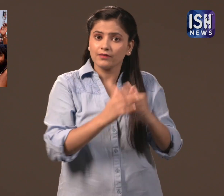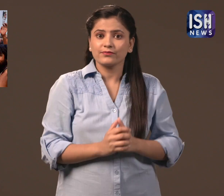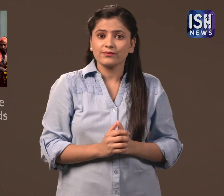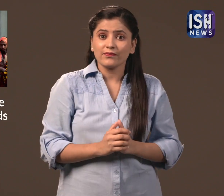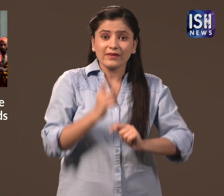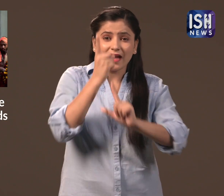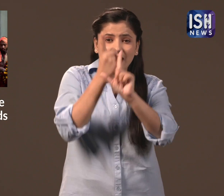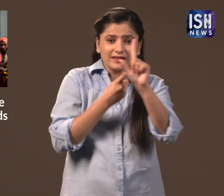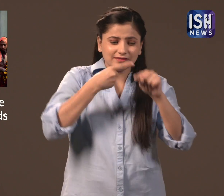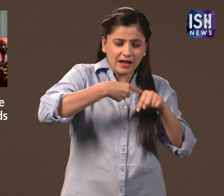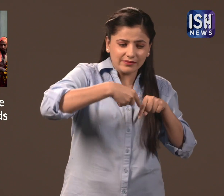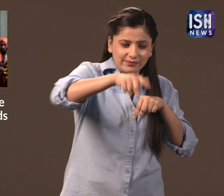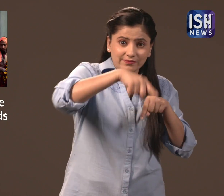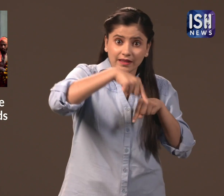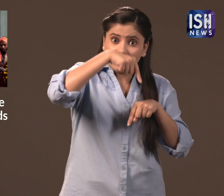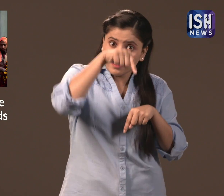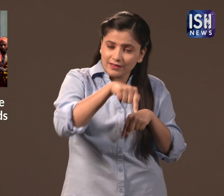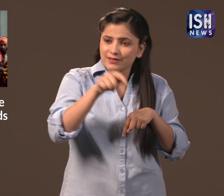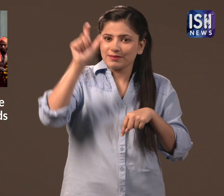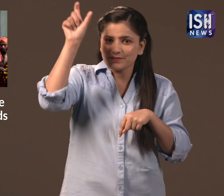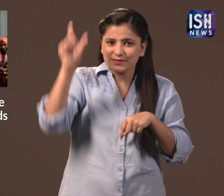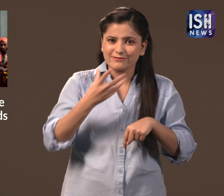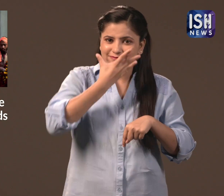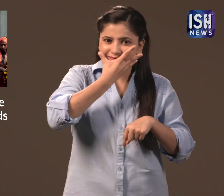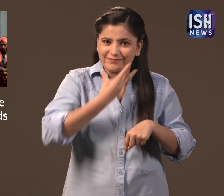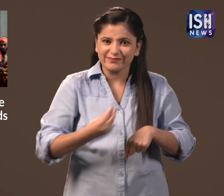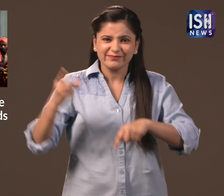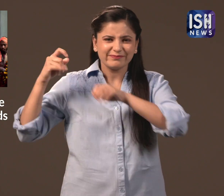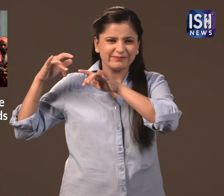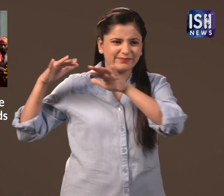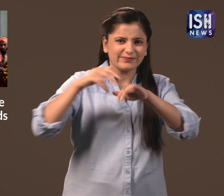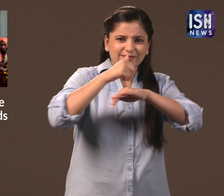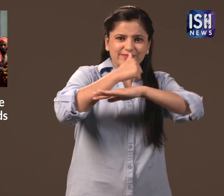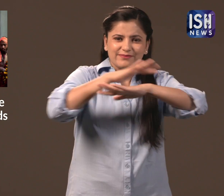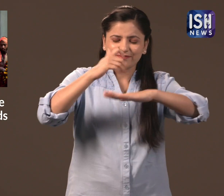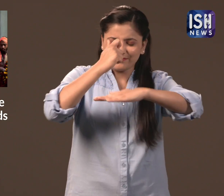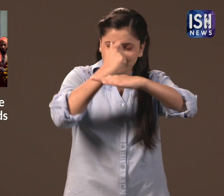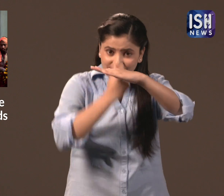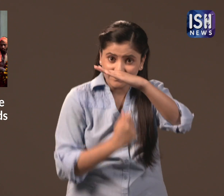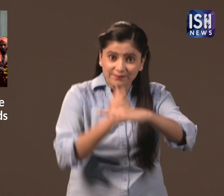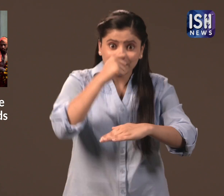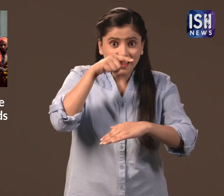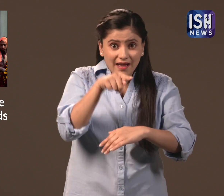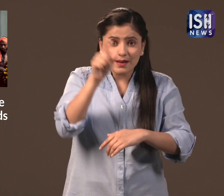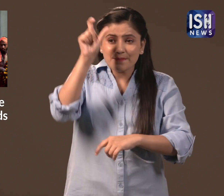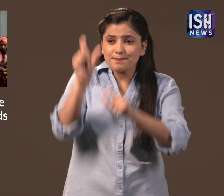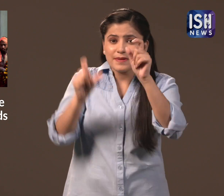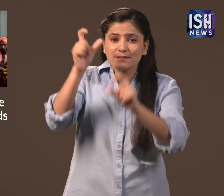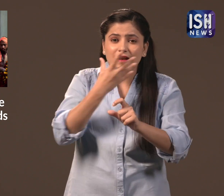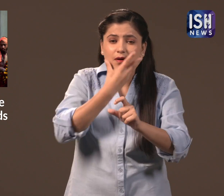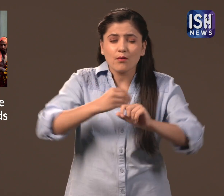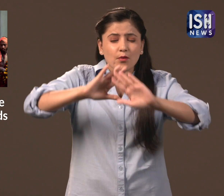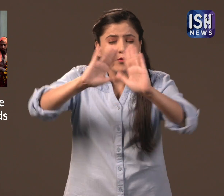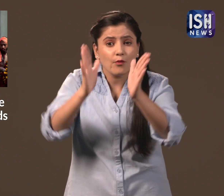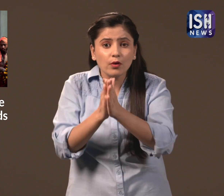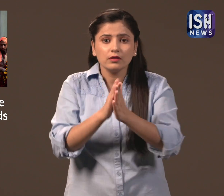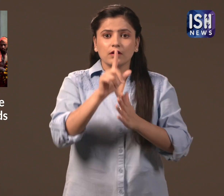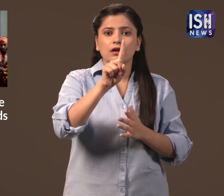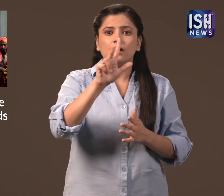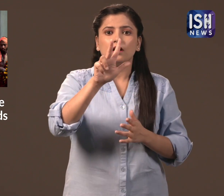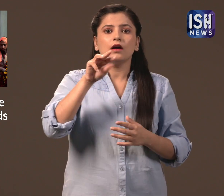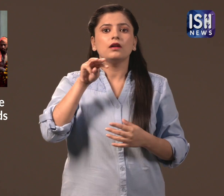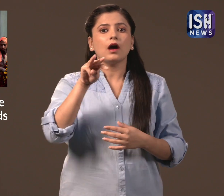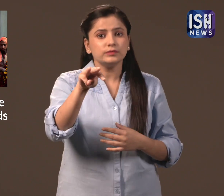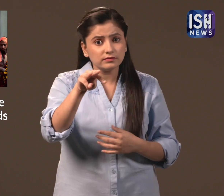This year at the Kumbh Mela there were more than 18,000 people.